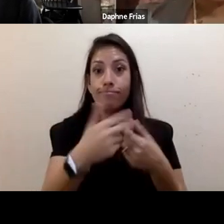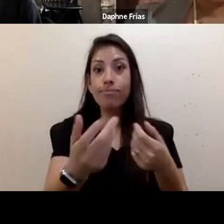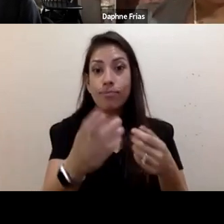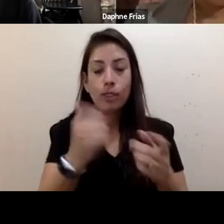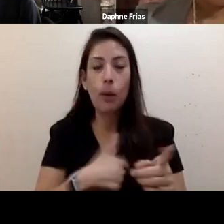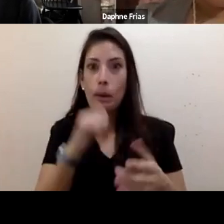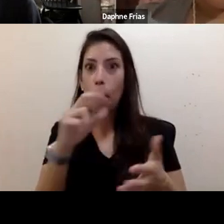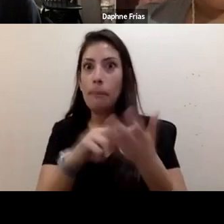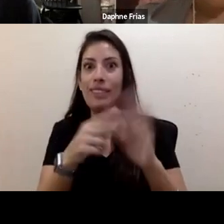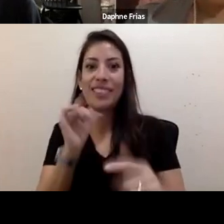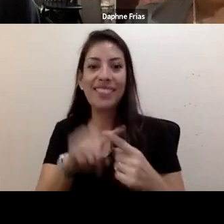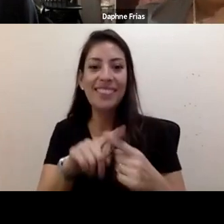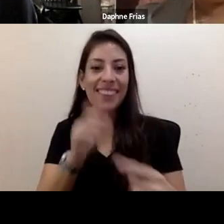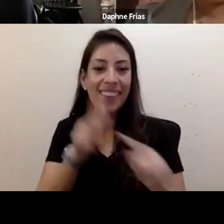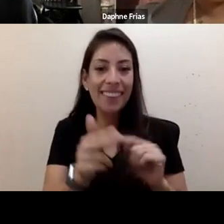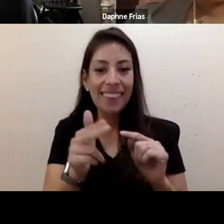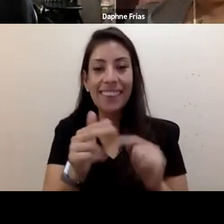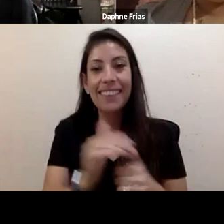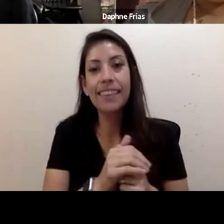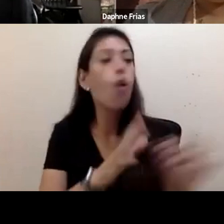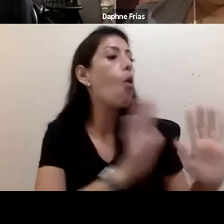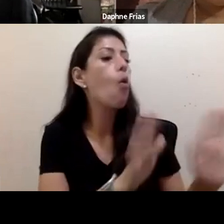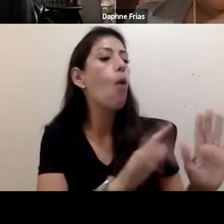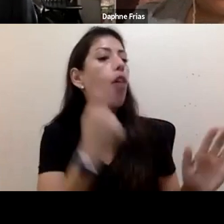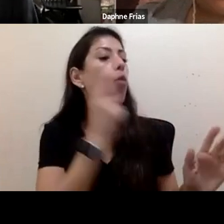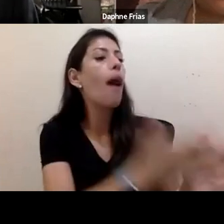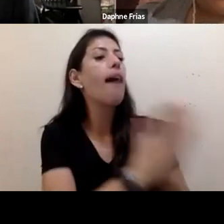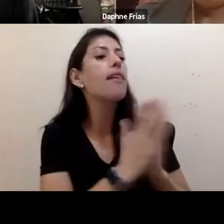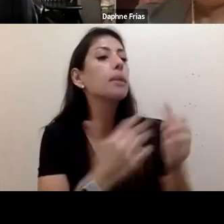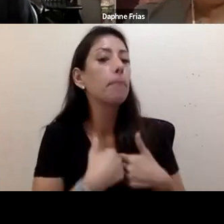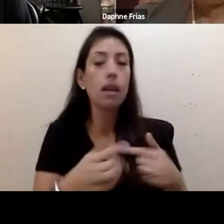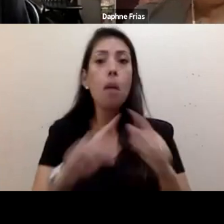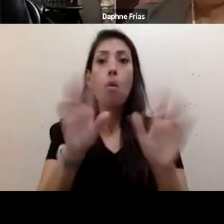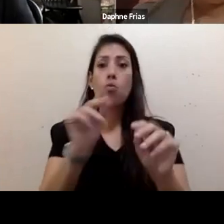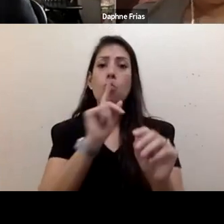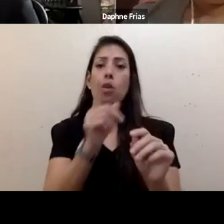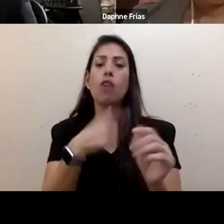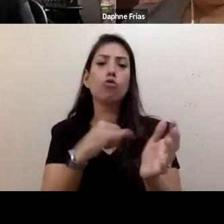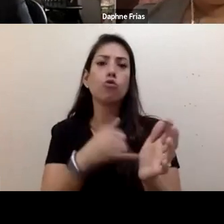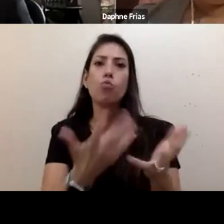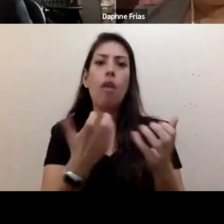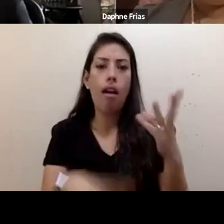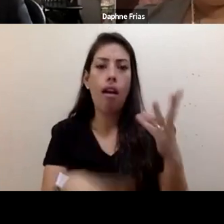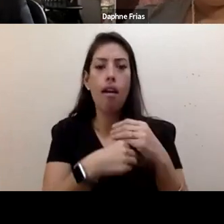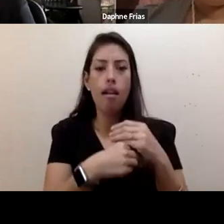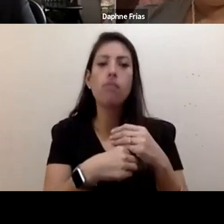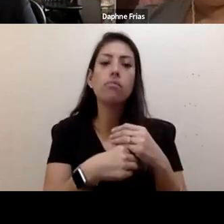but let me-- I thought you were asking me. But I just want to underline what Daphne has just said.